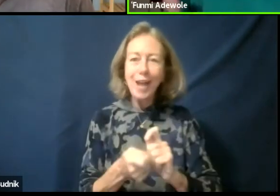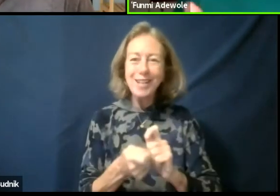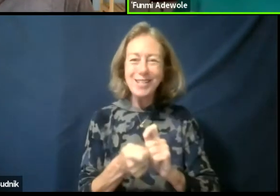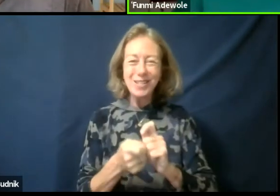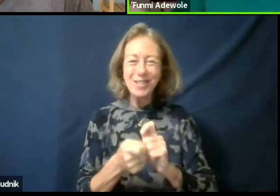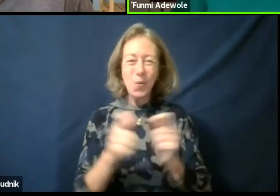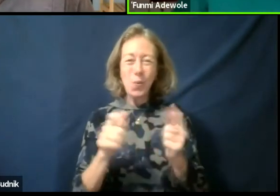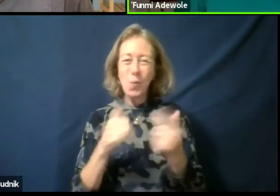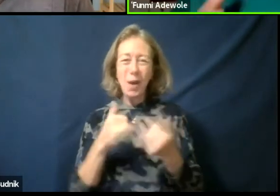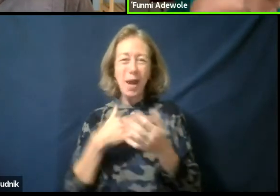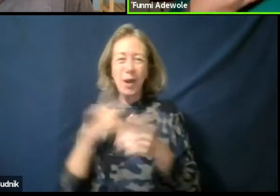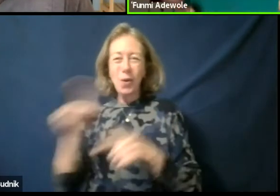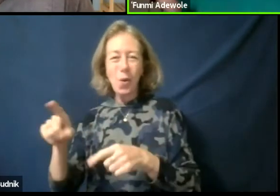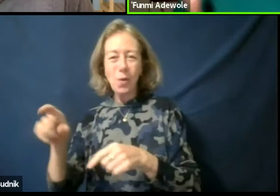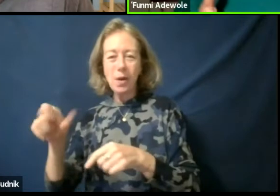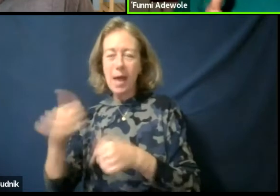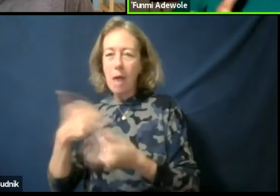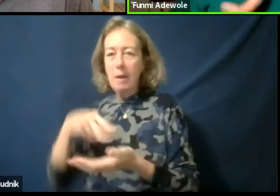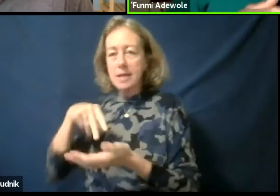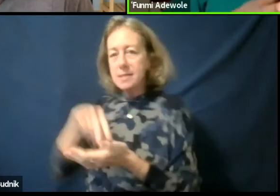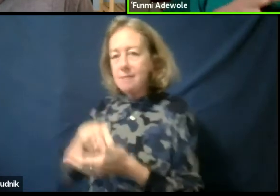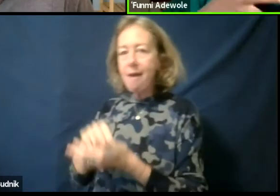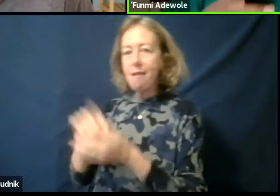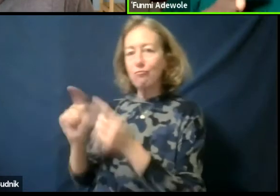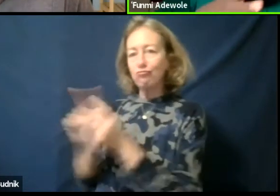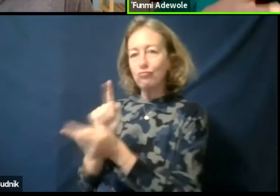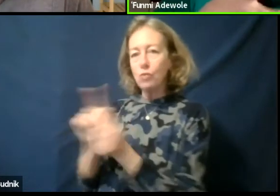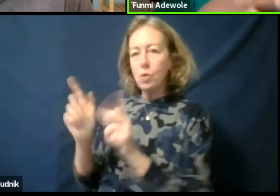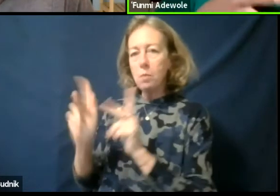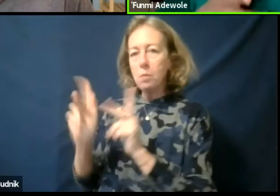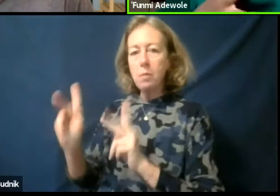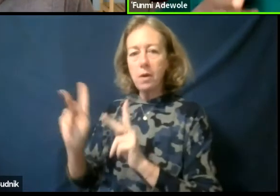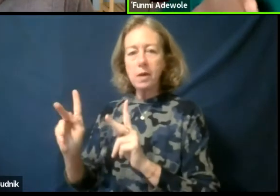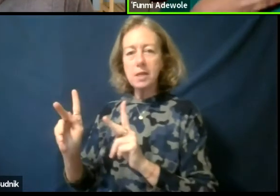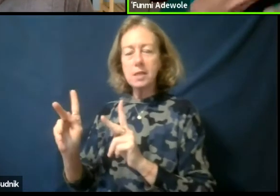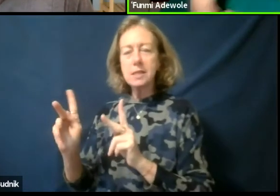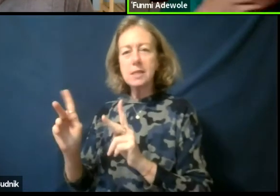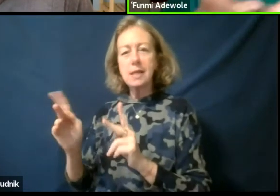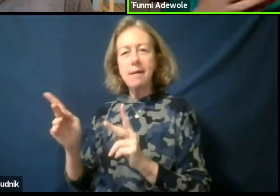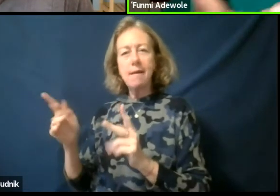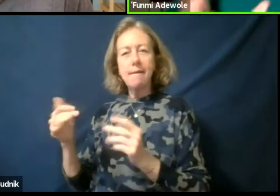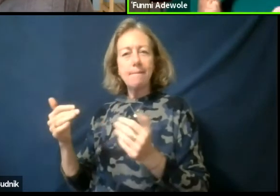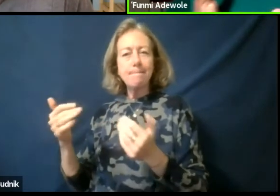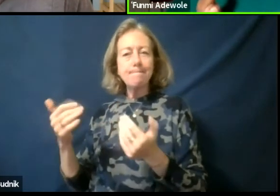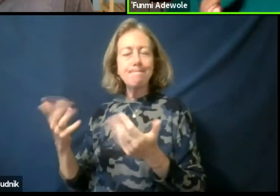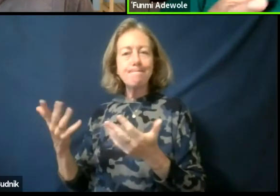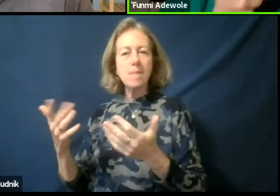The way I will stand and greet people is there's a different knowledge.